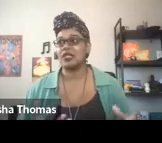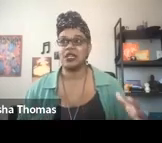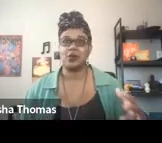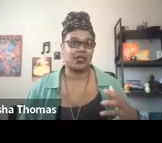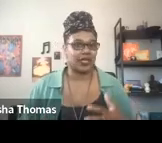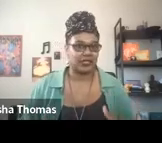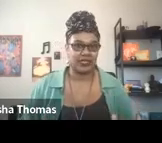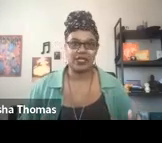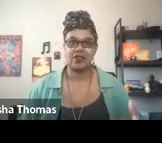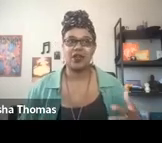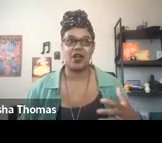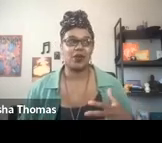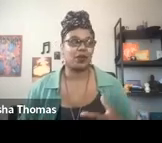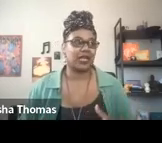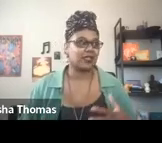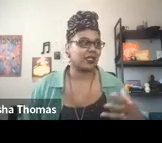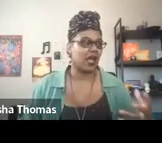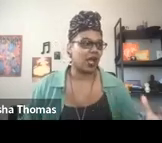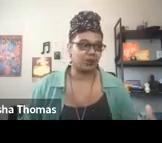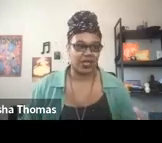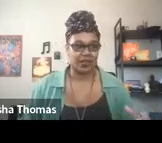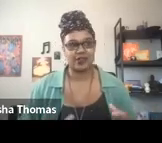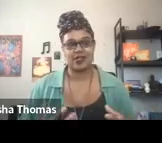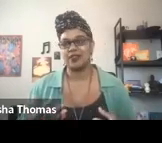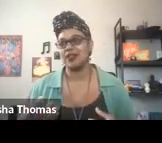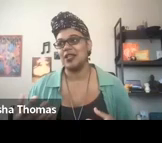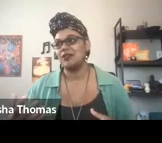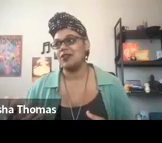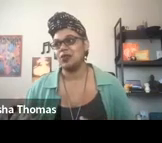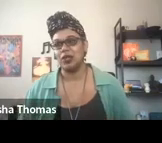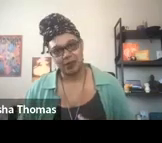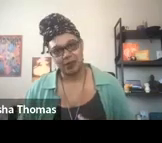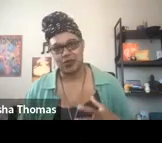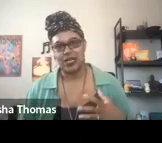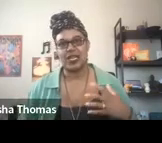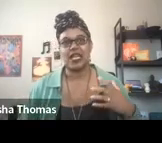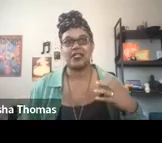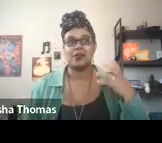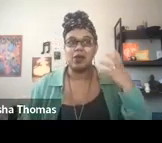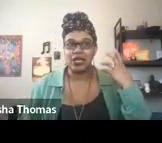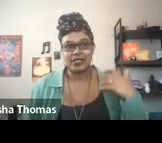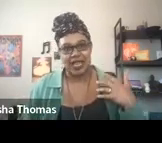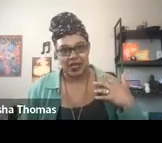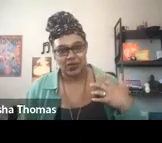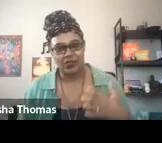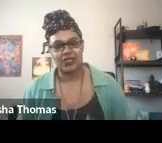of sitting with the idea of how we relate to objects and visual imagery and symbolic sound